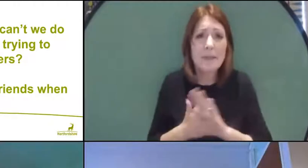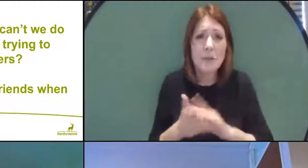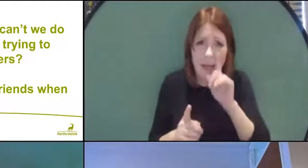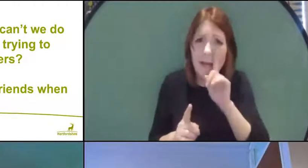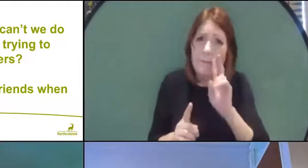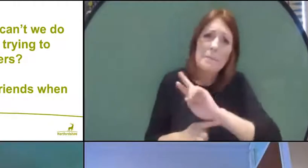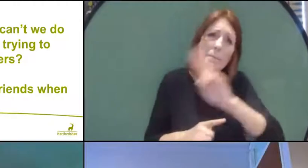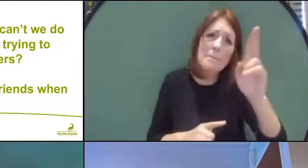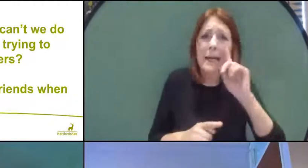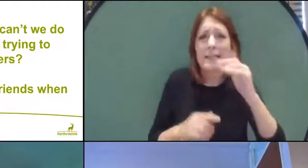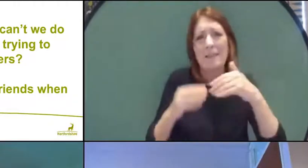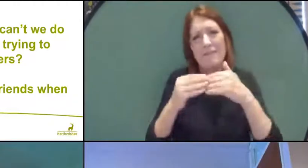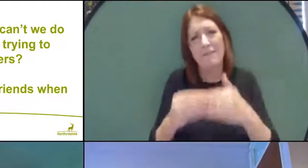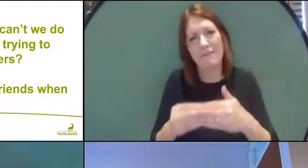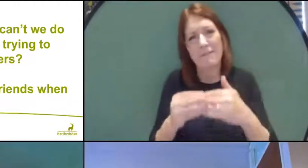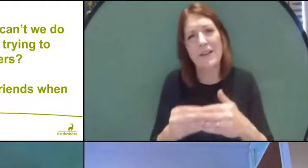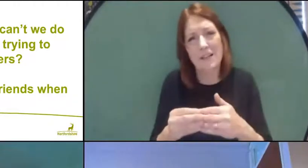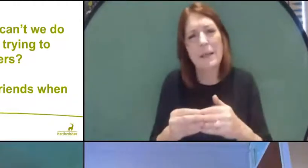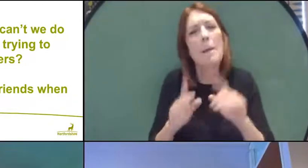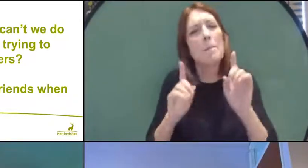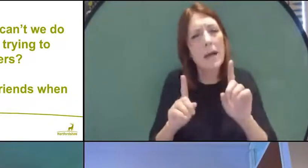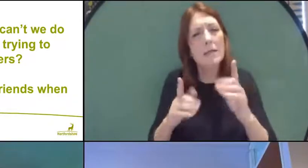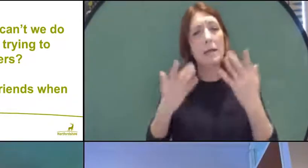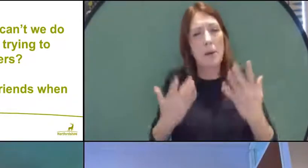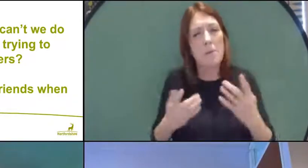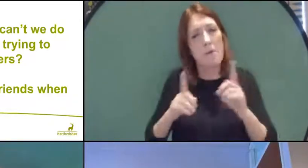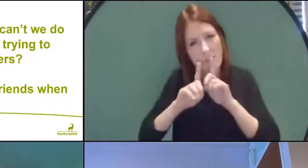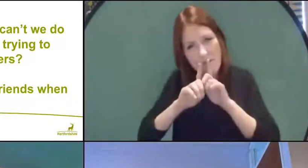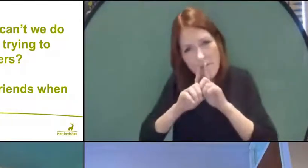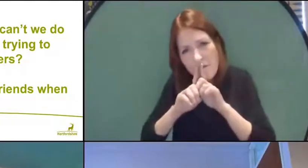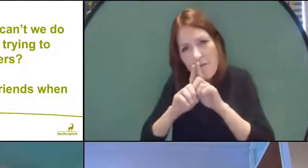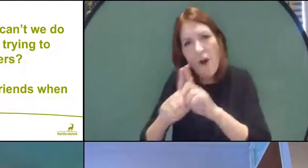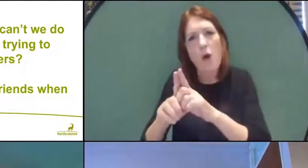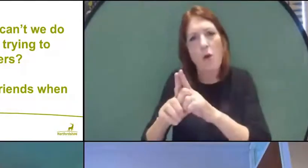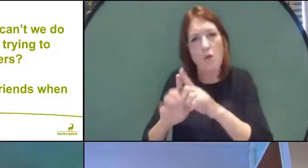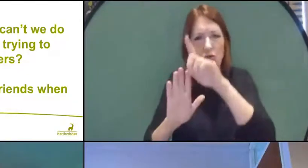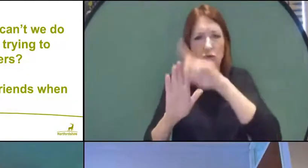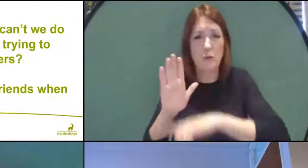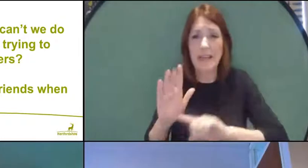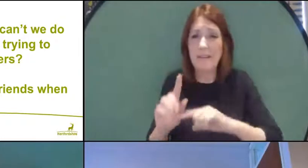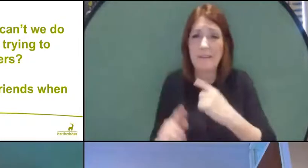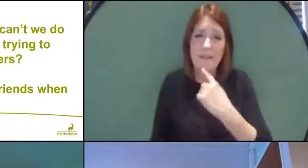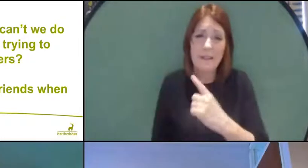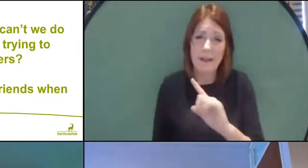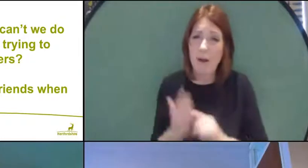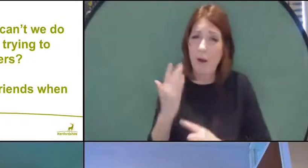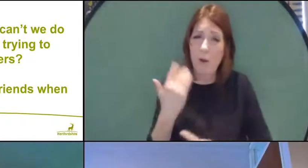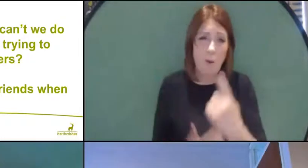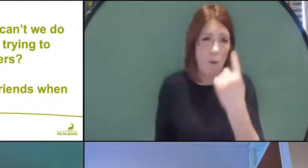but let's stick to the rules. If we're asked to only see one friend or go for a walk where we're